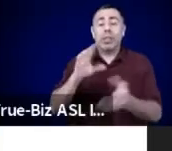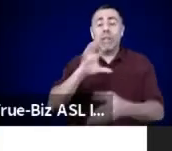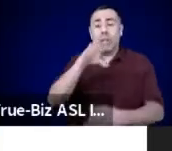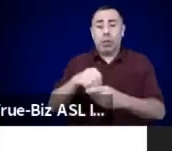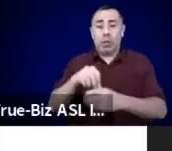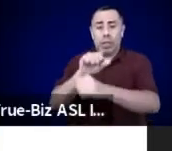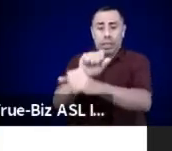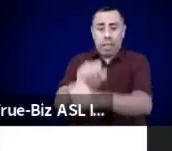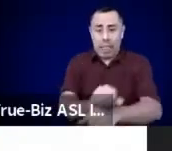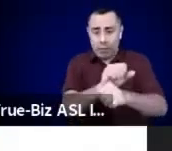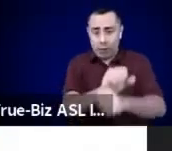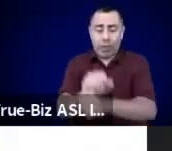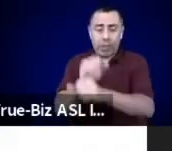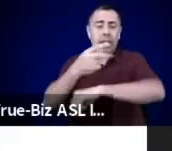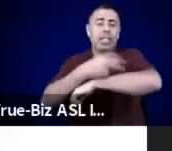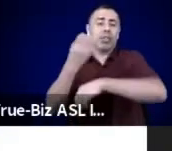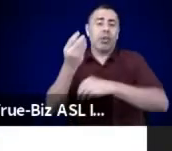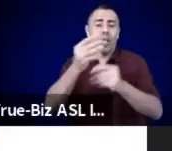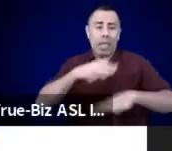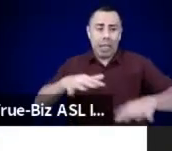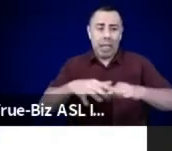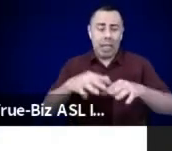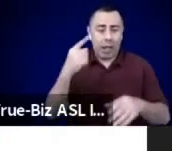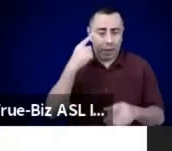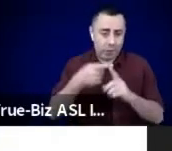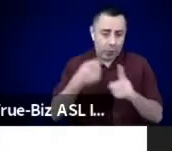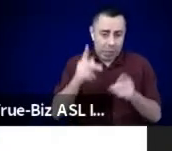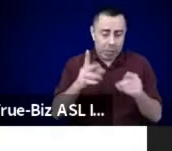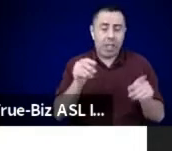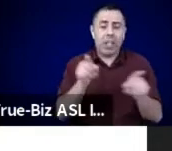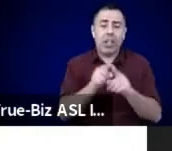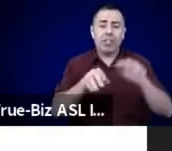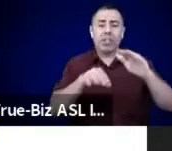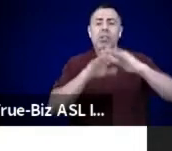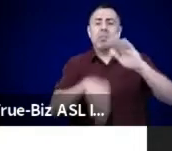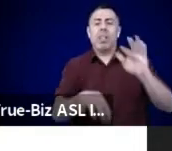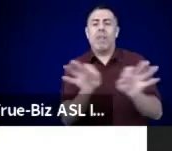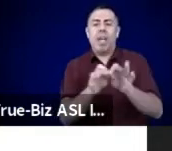Thriving again. (gentle flute)